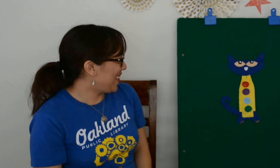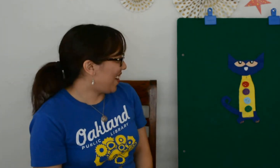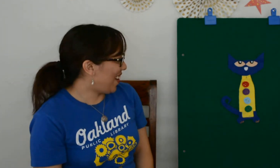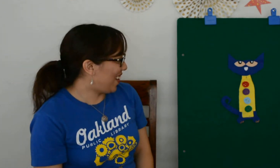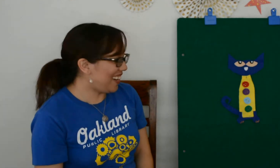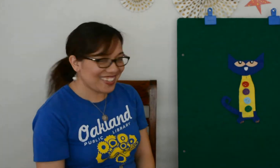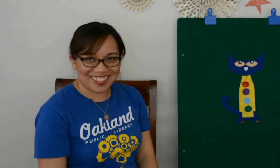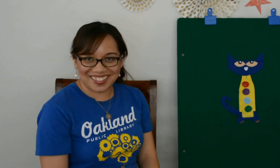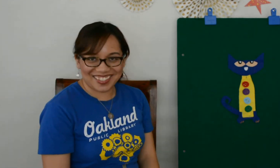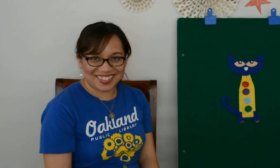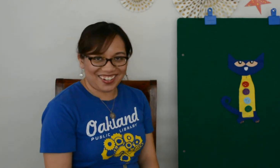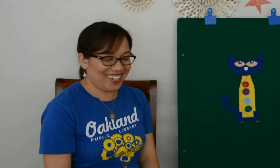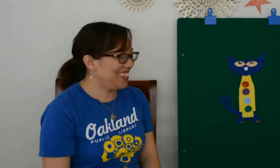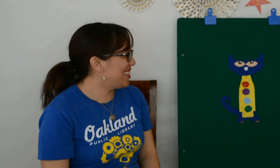All right, let’s get started!